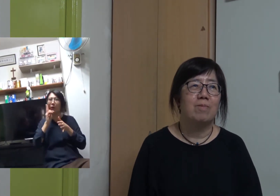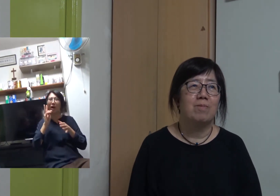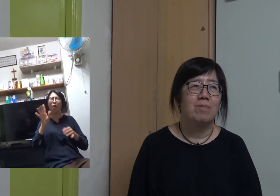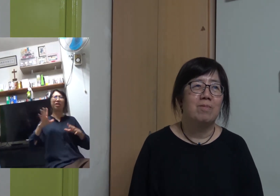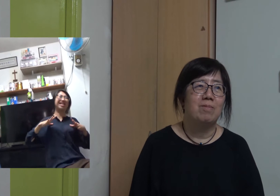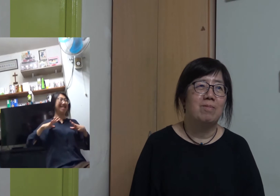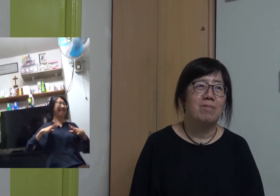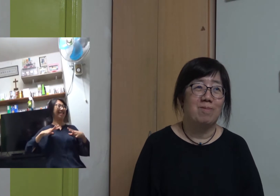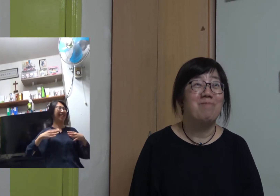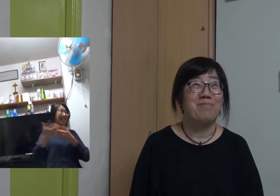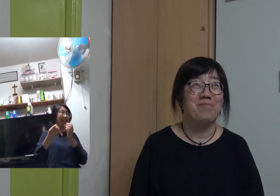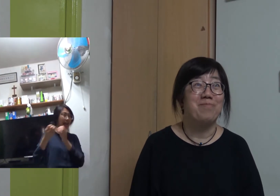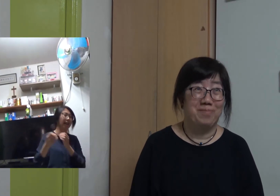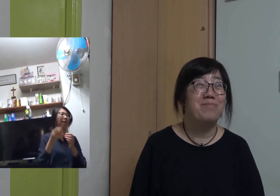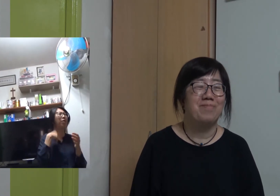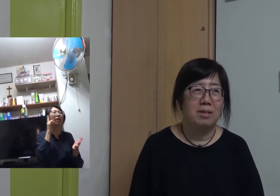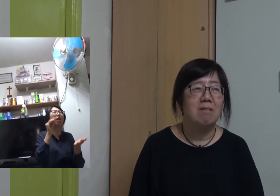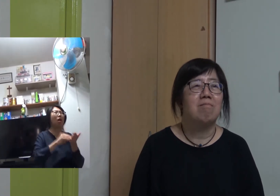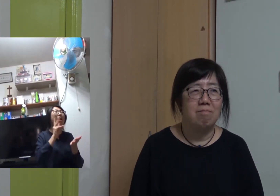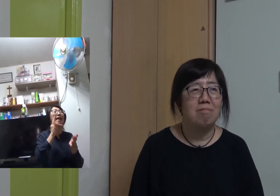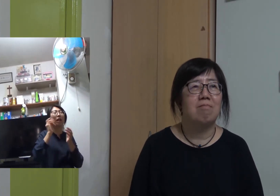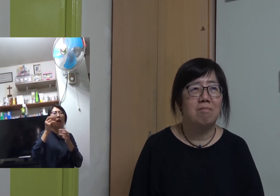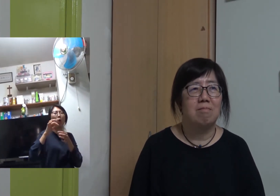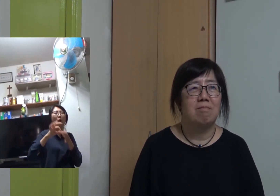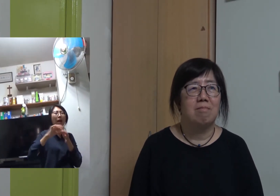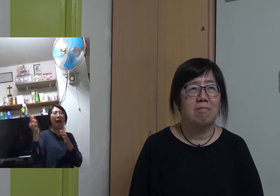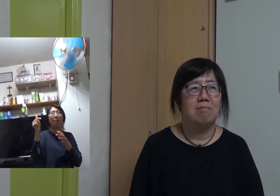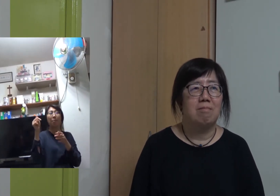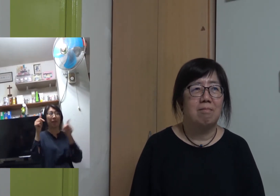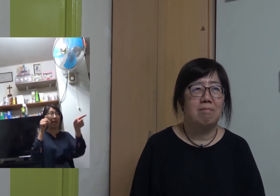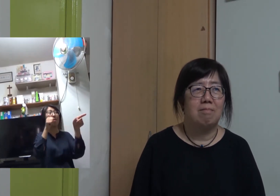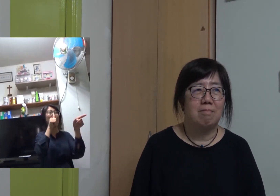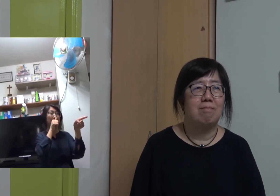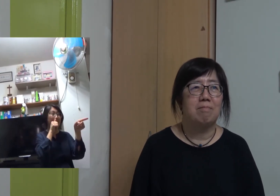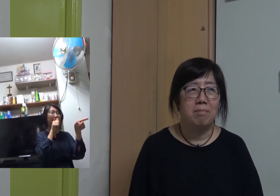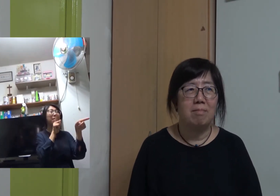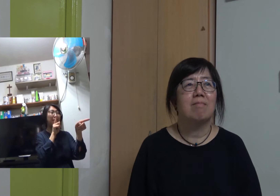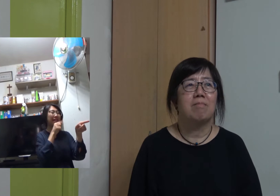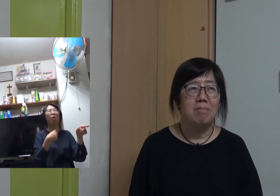and he could communicate naturally I think it's related to your parents’ genes